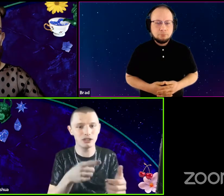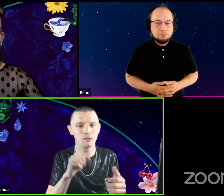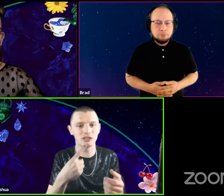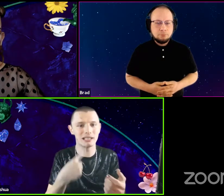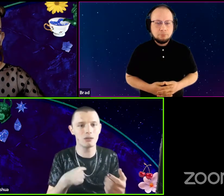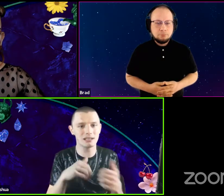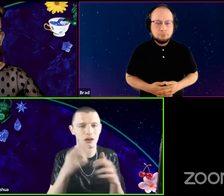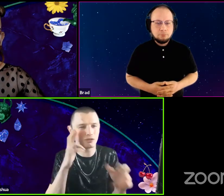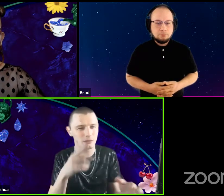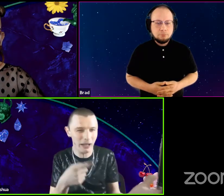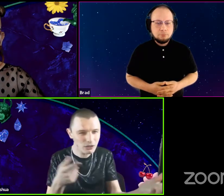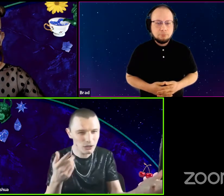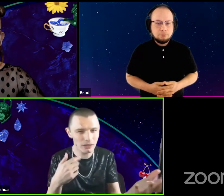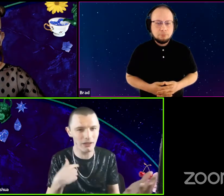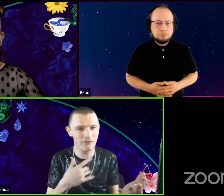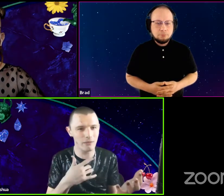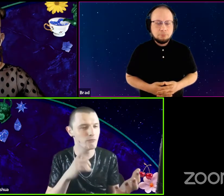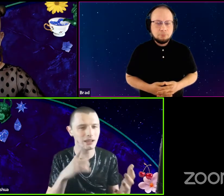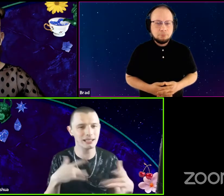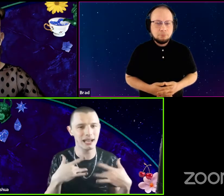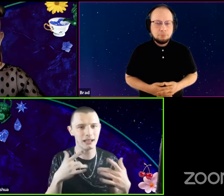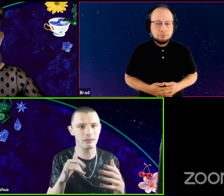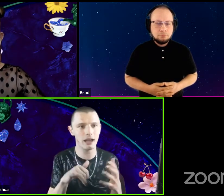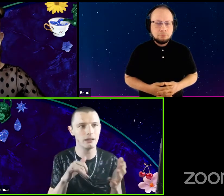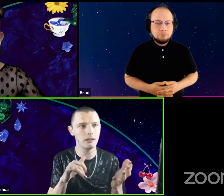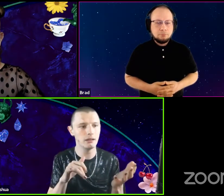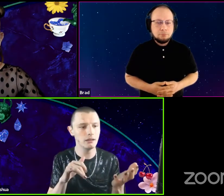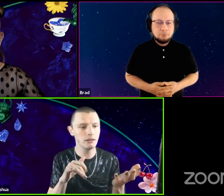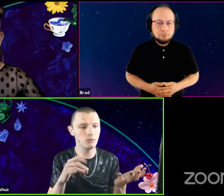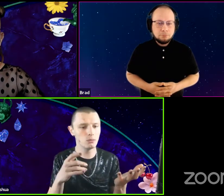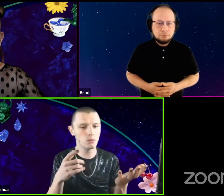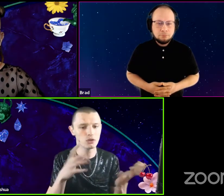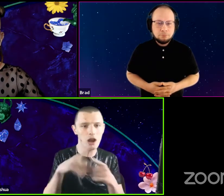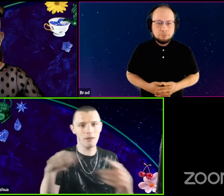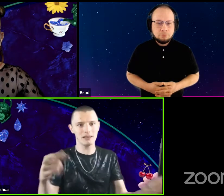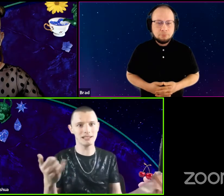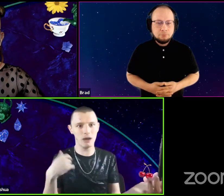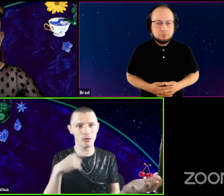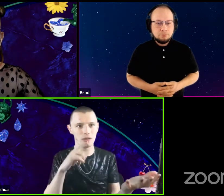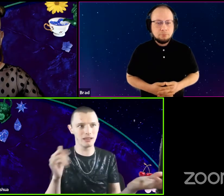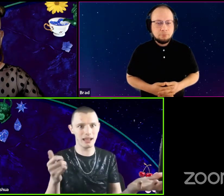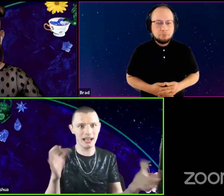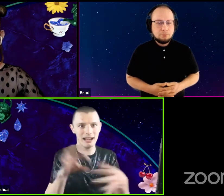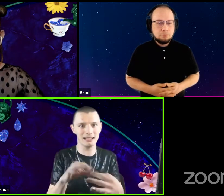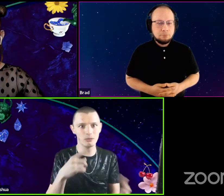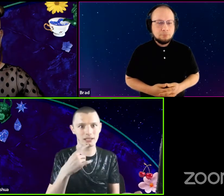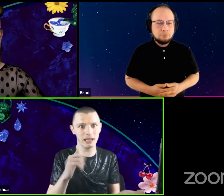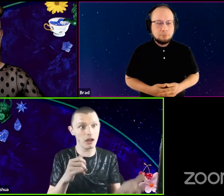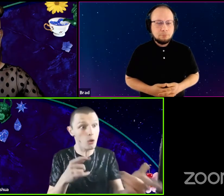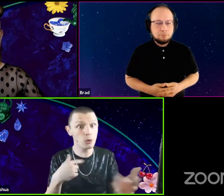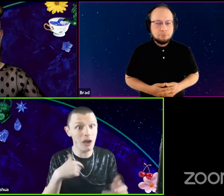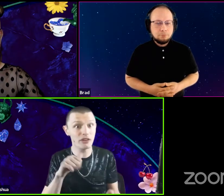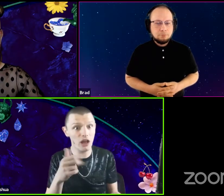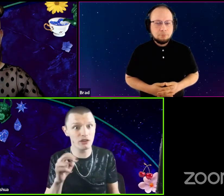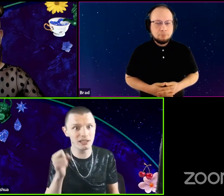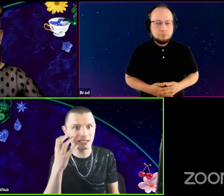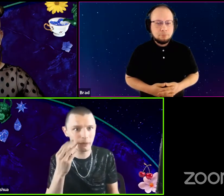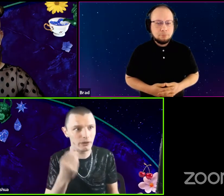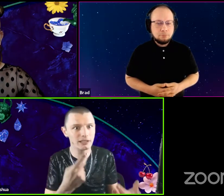It just tells us how to respect you. And I'm really excited that we're talking about this now. And we're really like connecting. We're saying like, oh, you have an otherness experience.